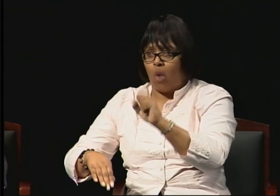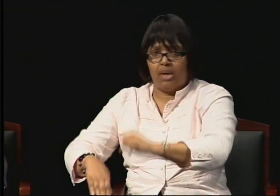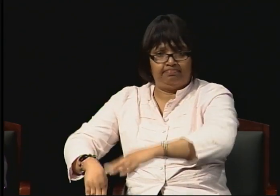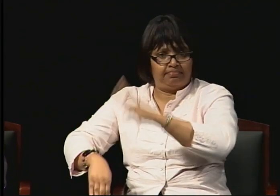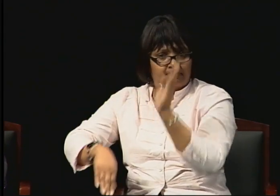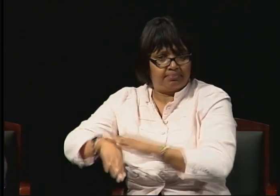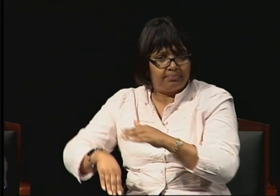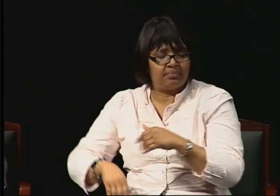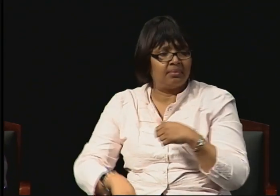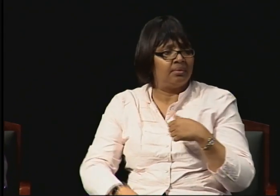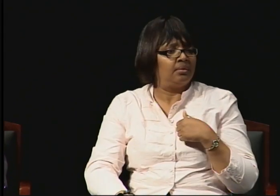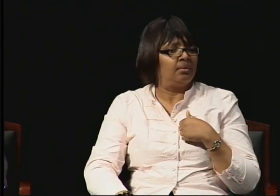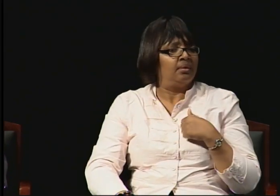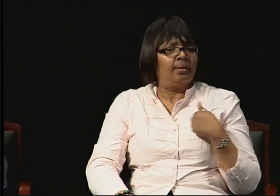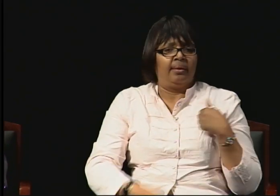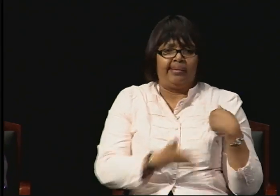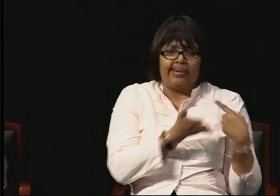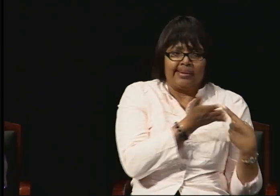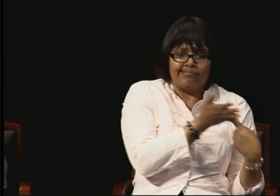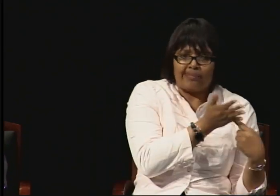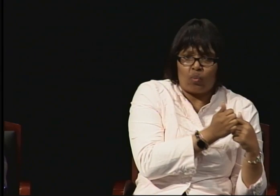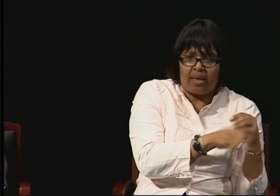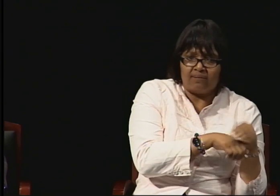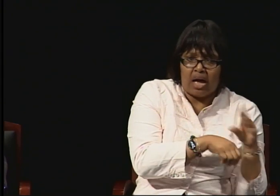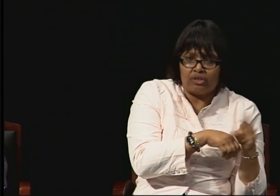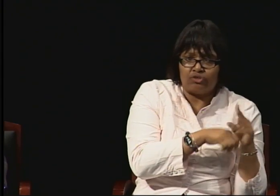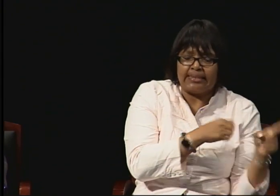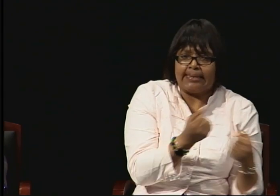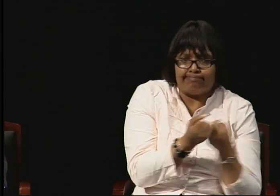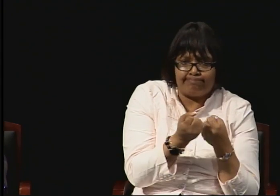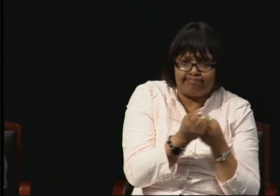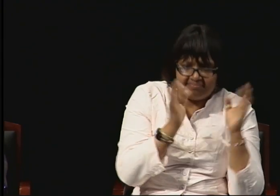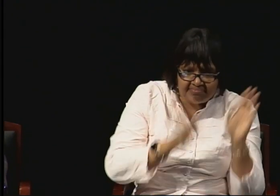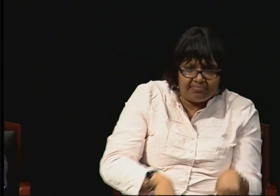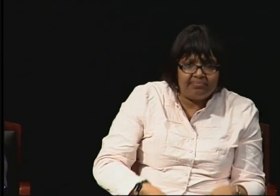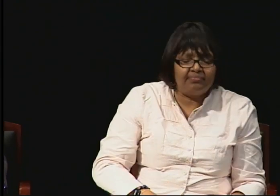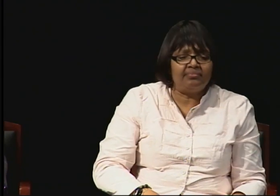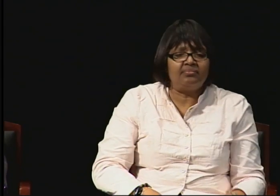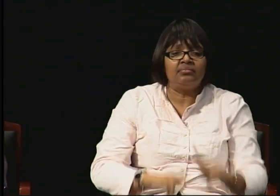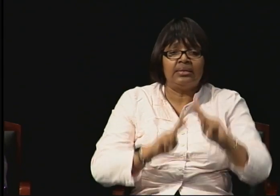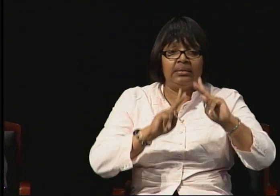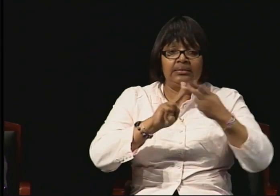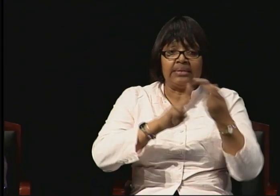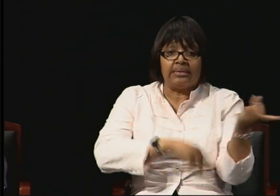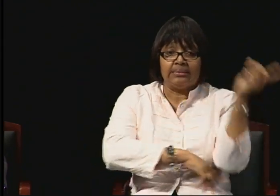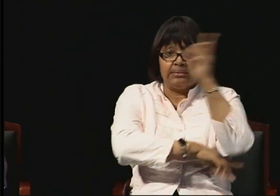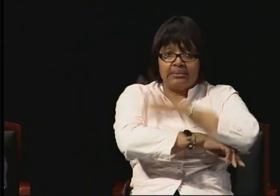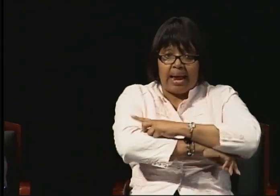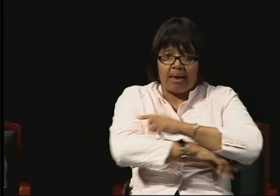I had my advisor's support. So then the second day of class came. And the professor told myself and the two interpreters